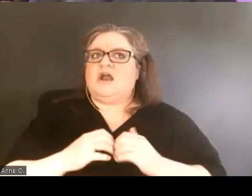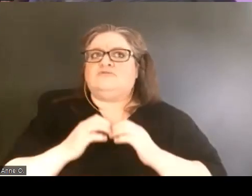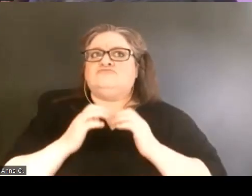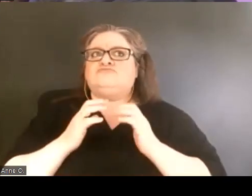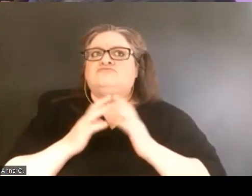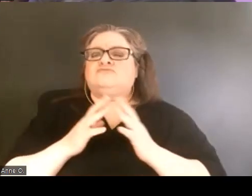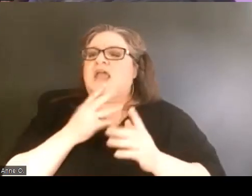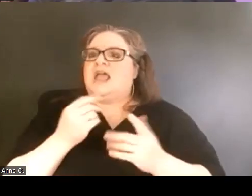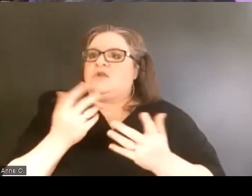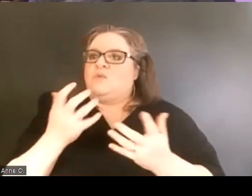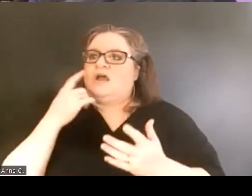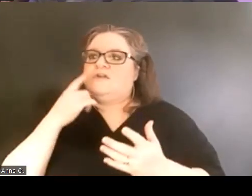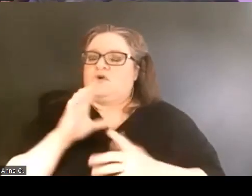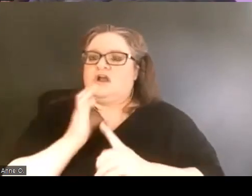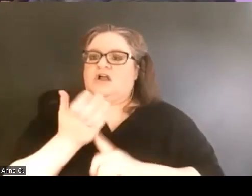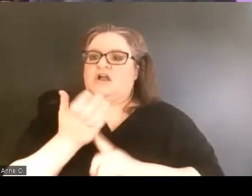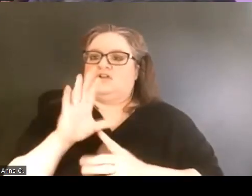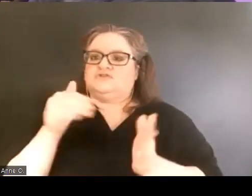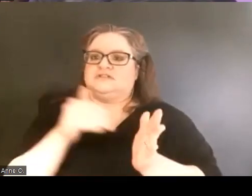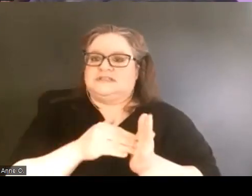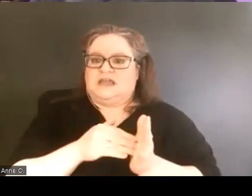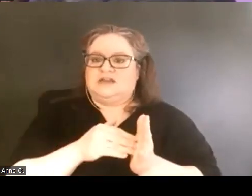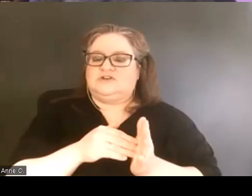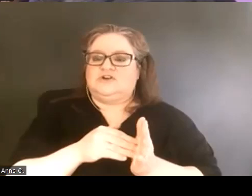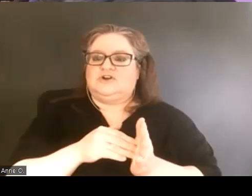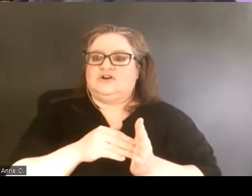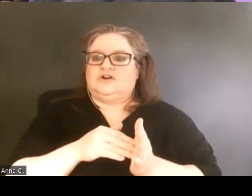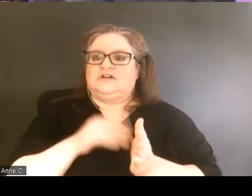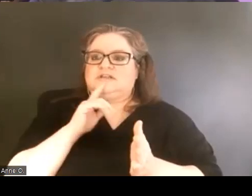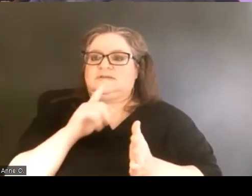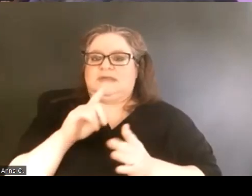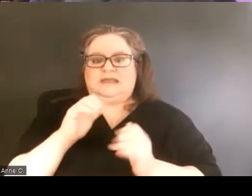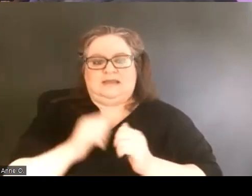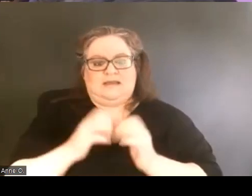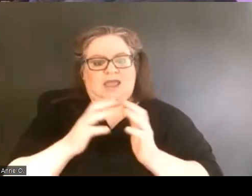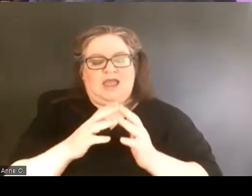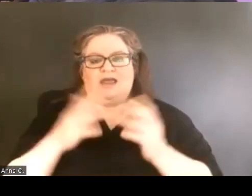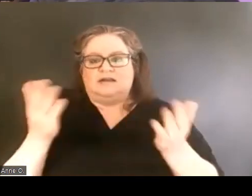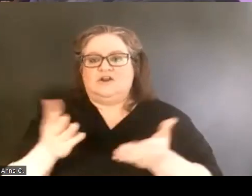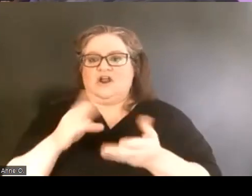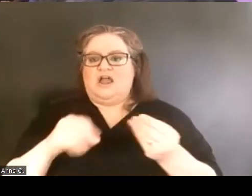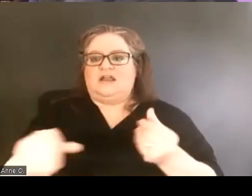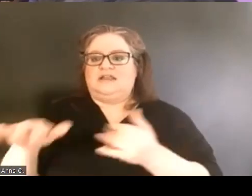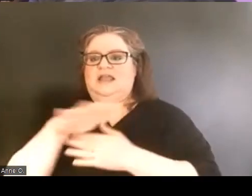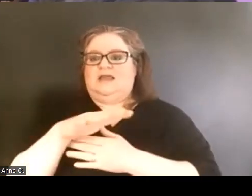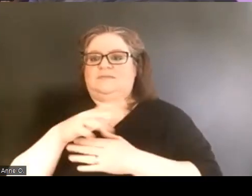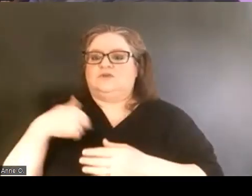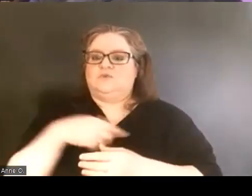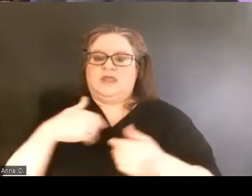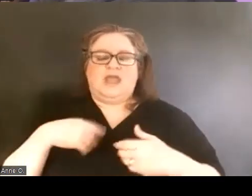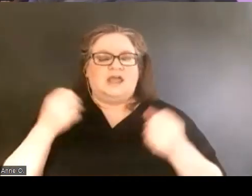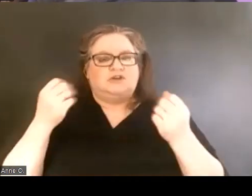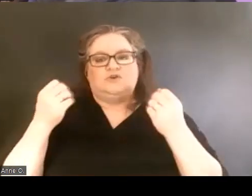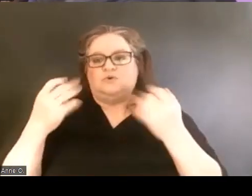for a cultural center to be had on campus. So we had numerous meetings.